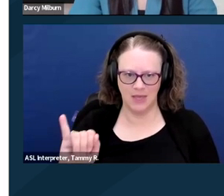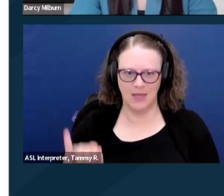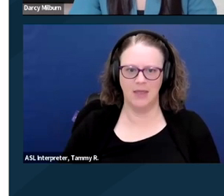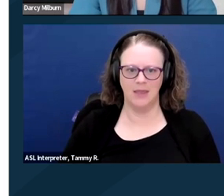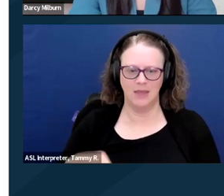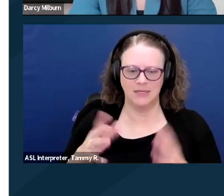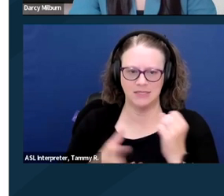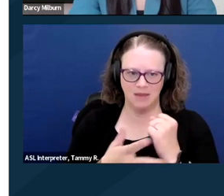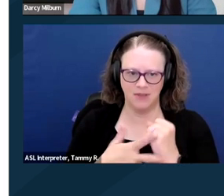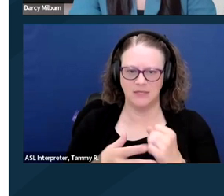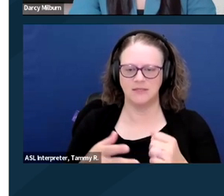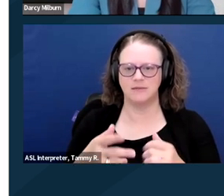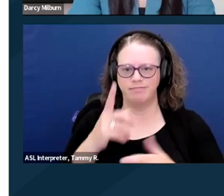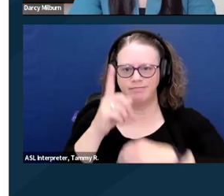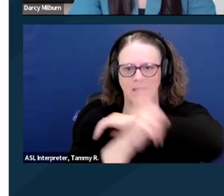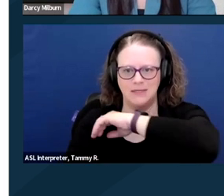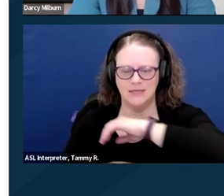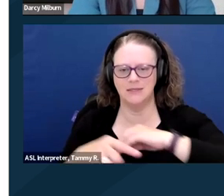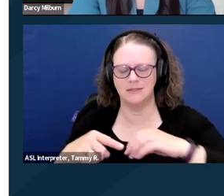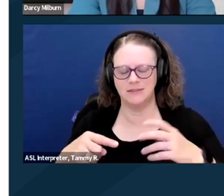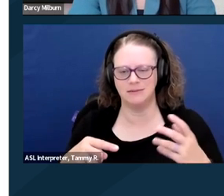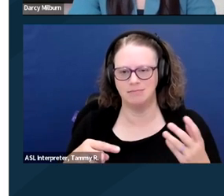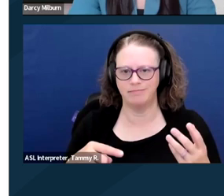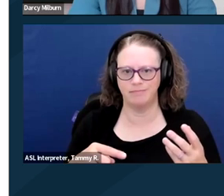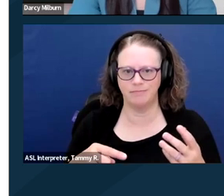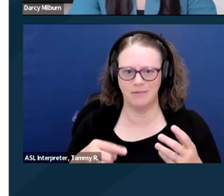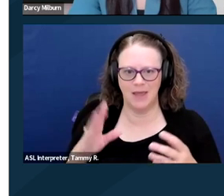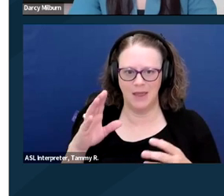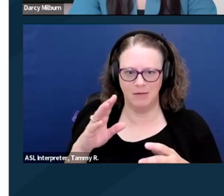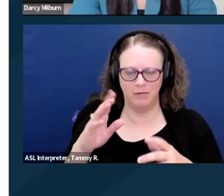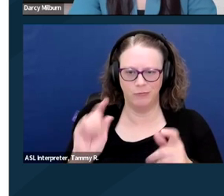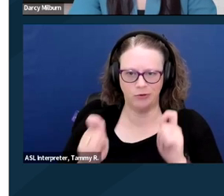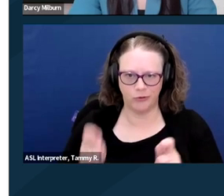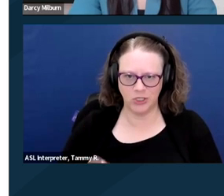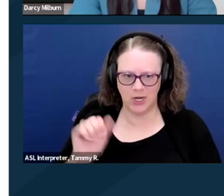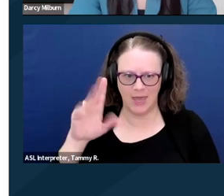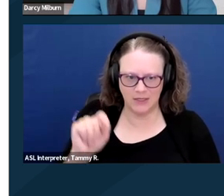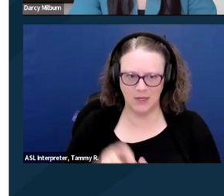This bill is both bipartisan and bicameral. That means that there's versions of the bill